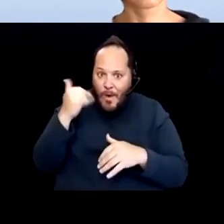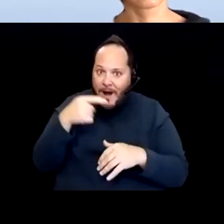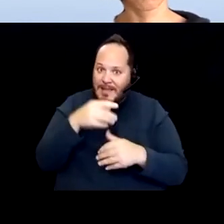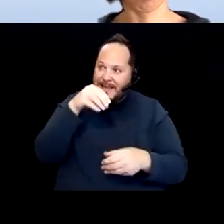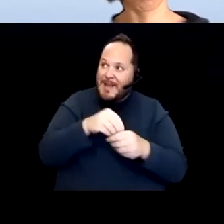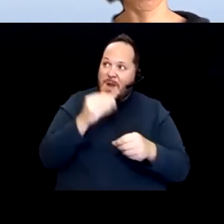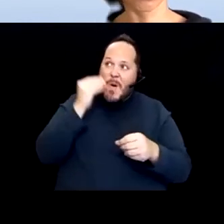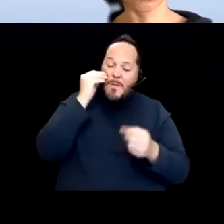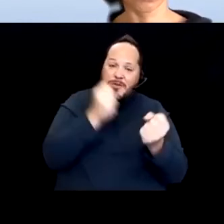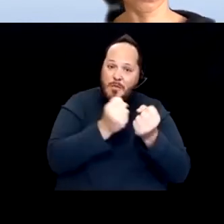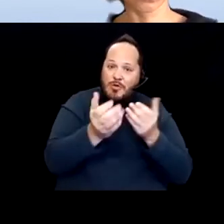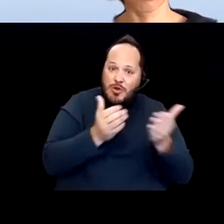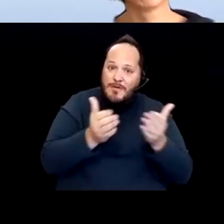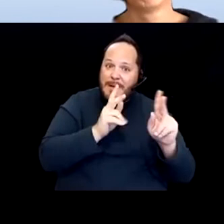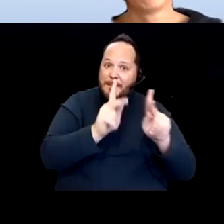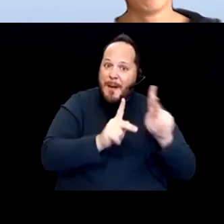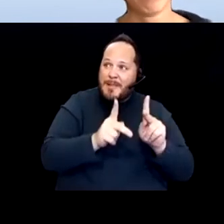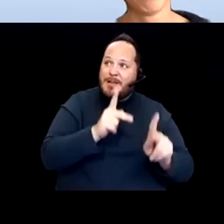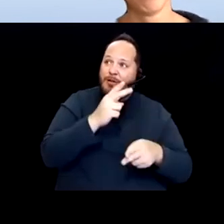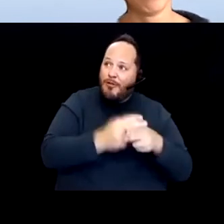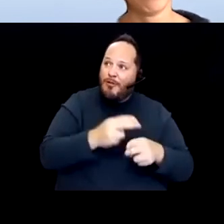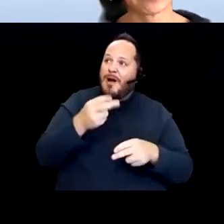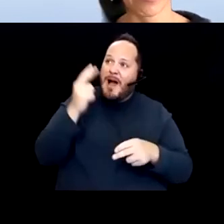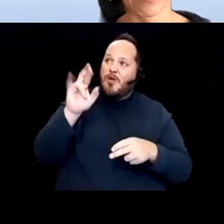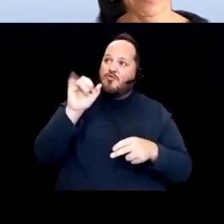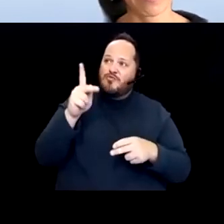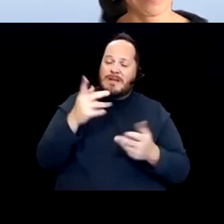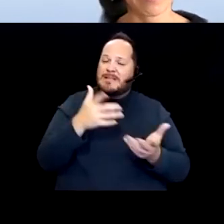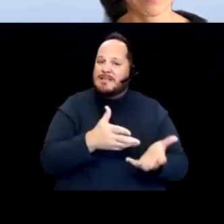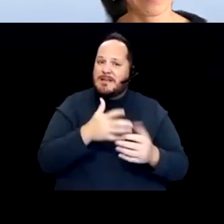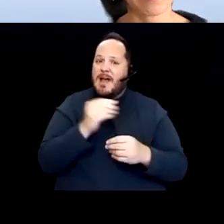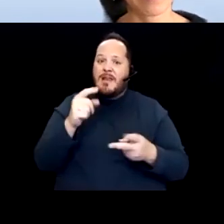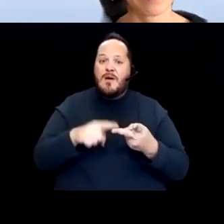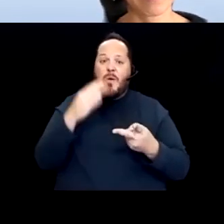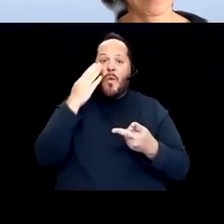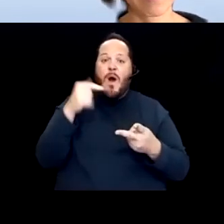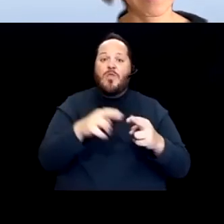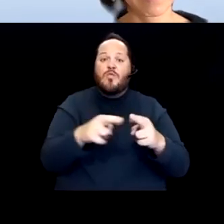and inherently high-risk population? Why are the regional center clients